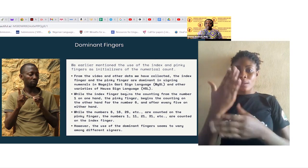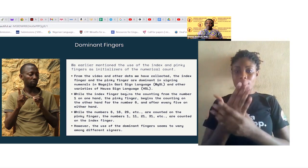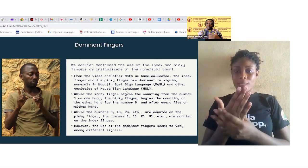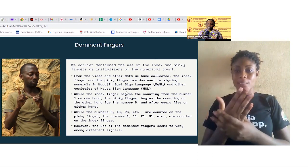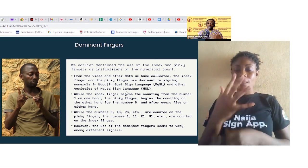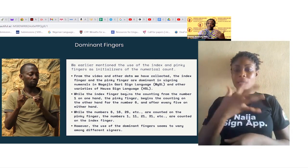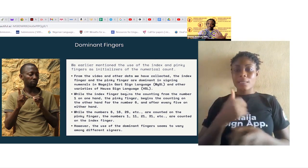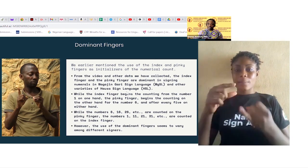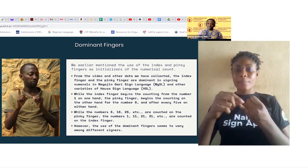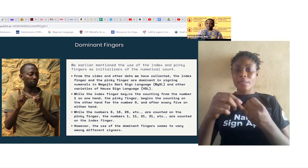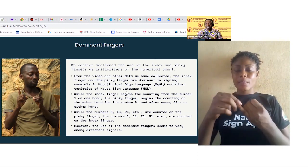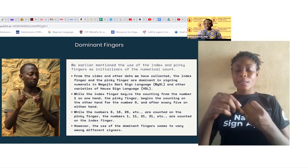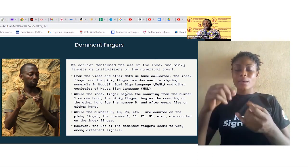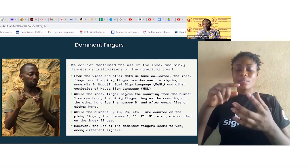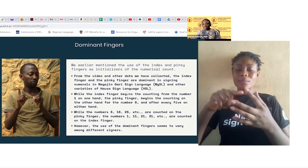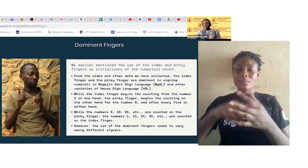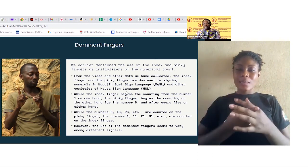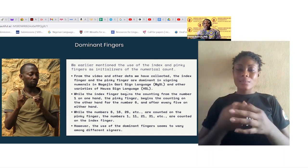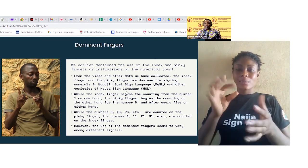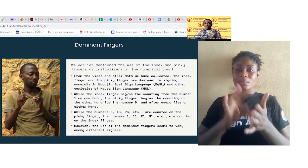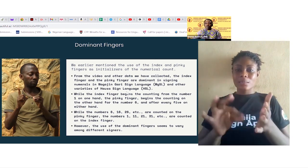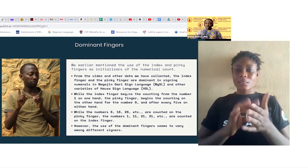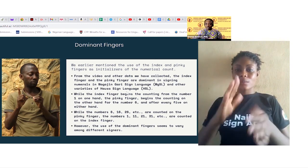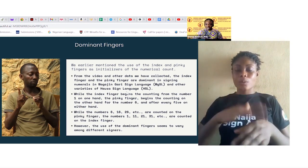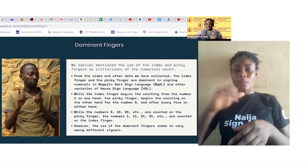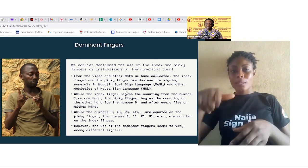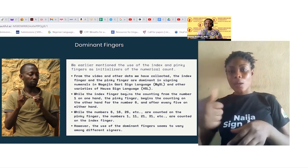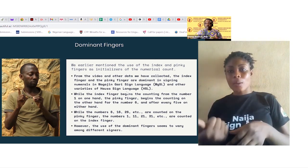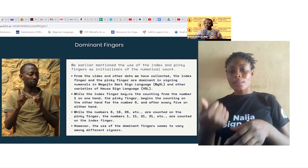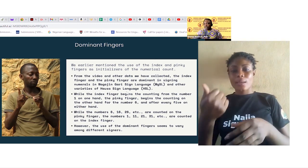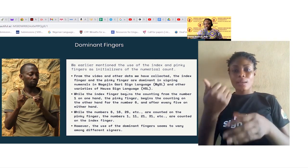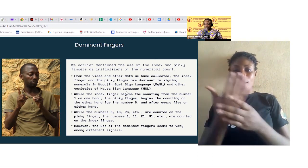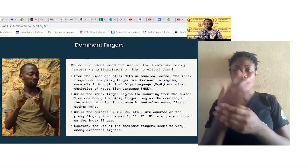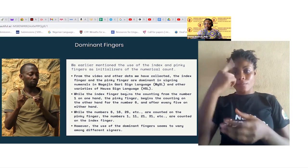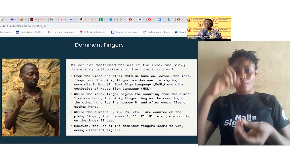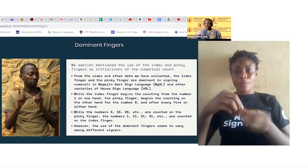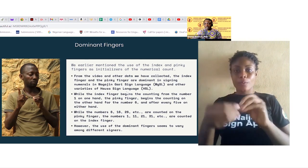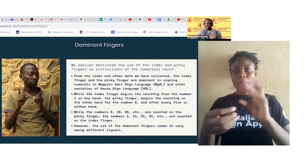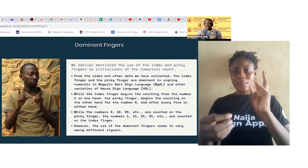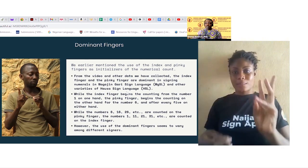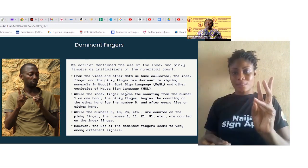the pinky finger begins a counting on the other hand for the number six and after